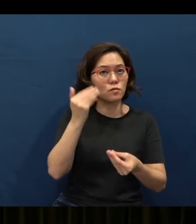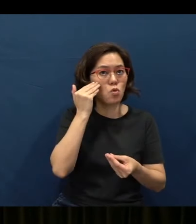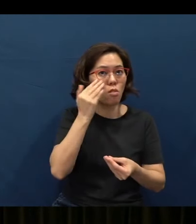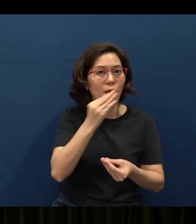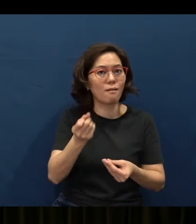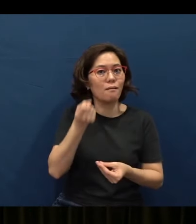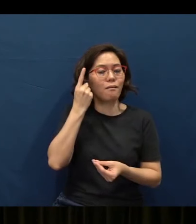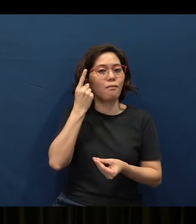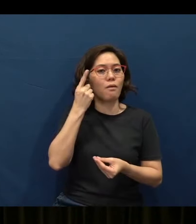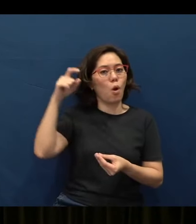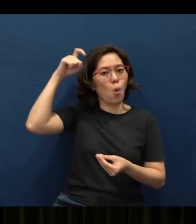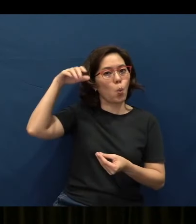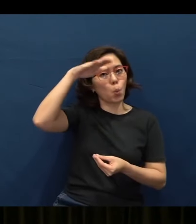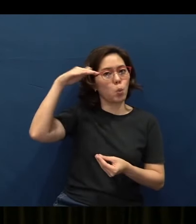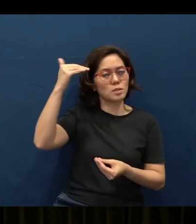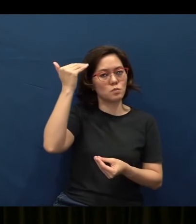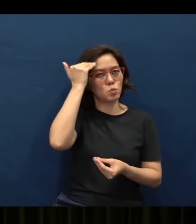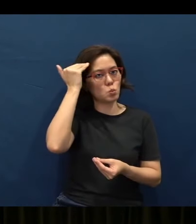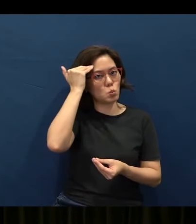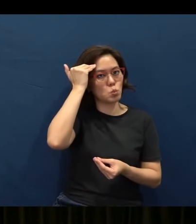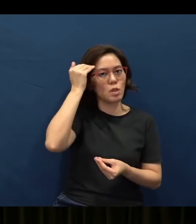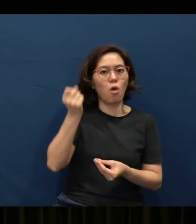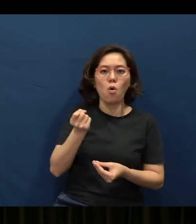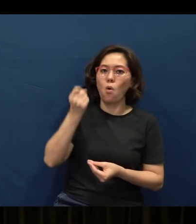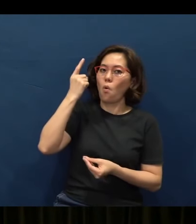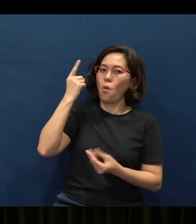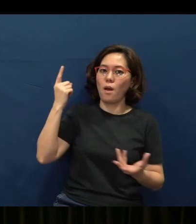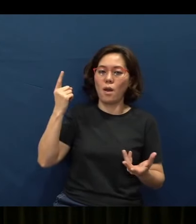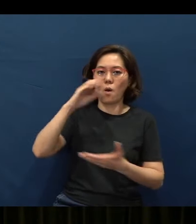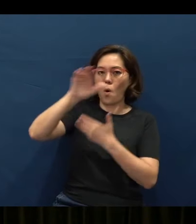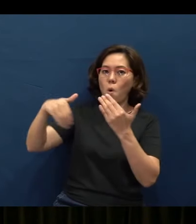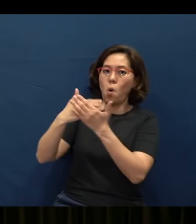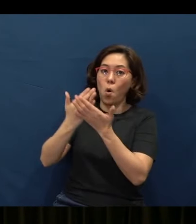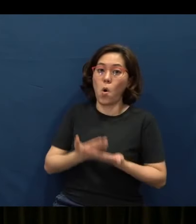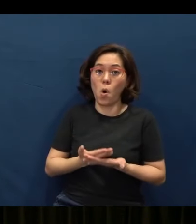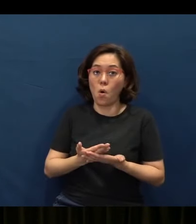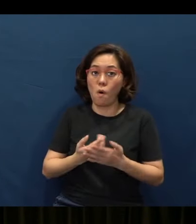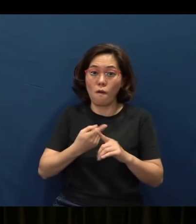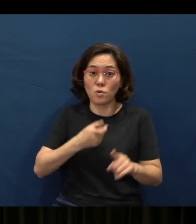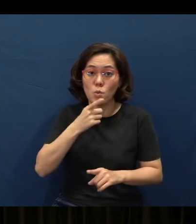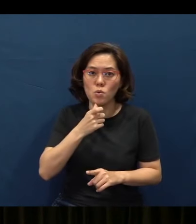Wisdom, knowledge, understanding all comes, really, from the Lord.